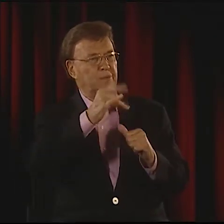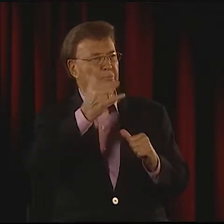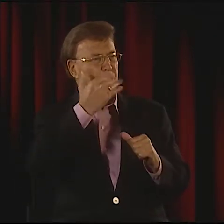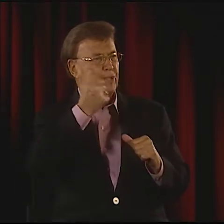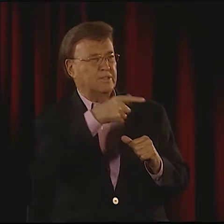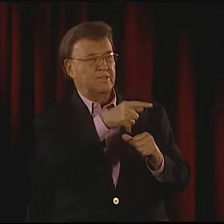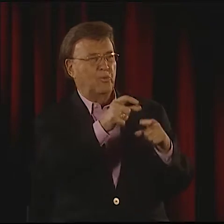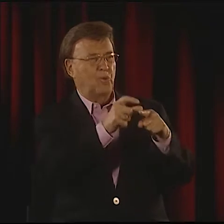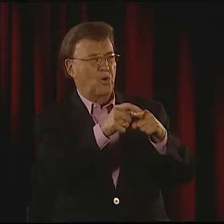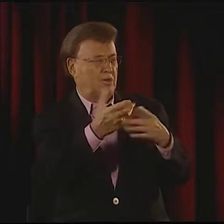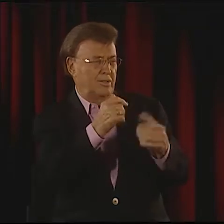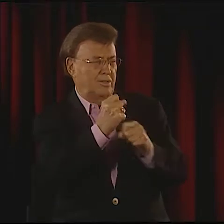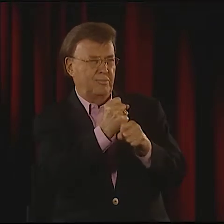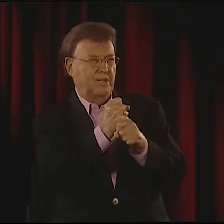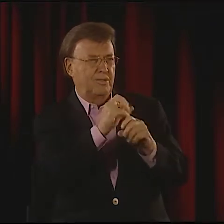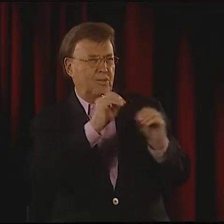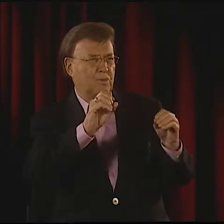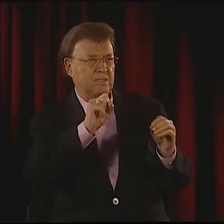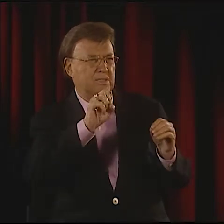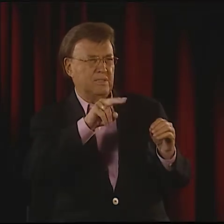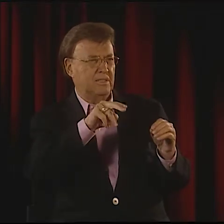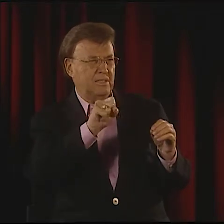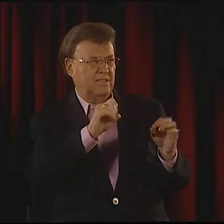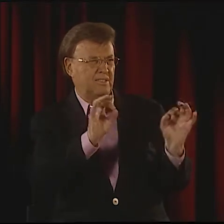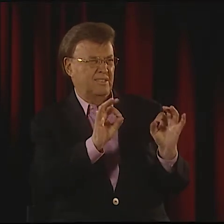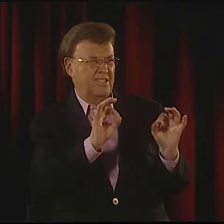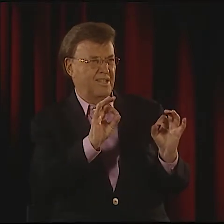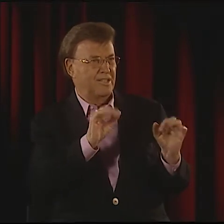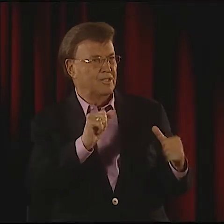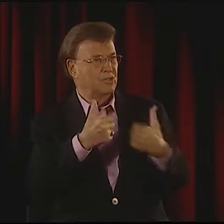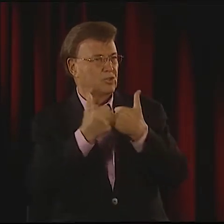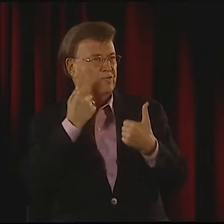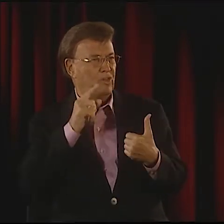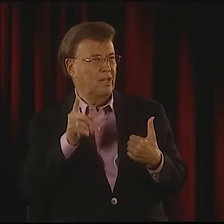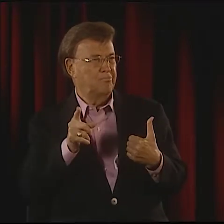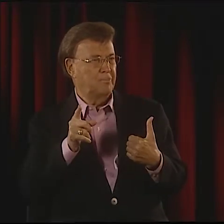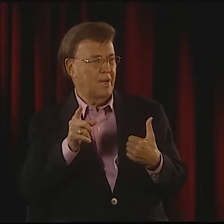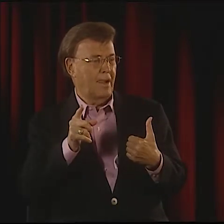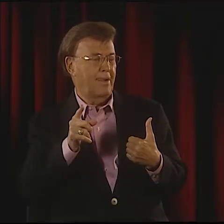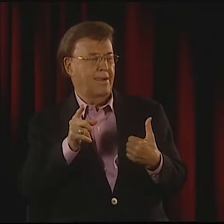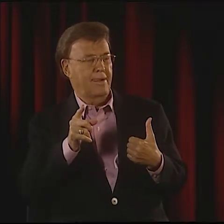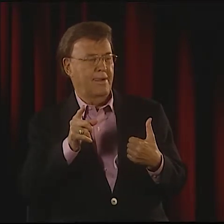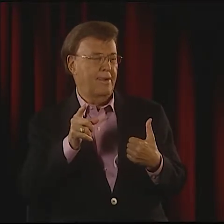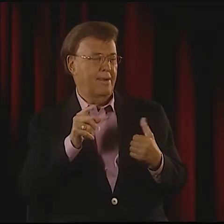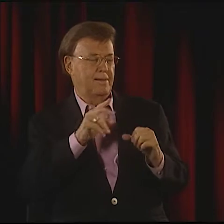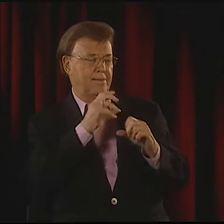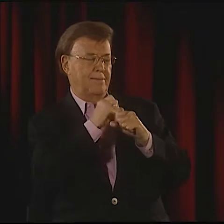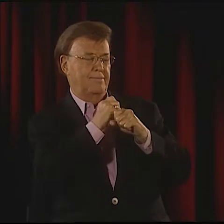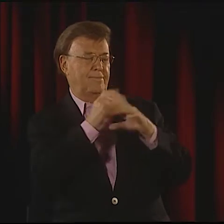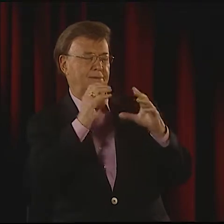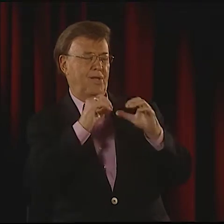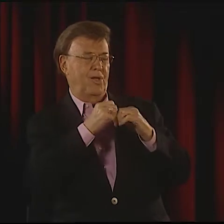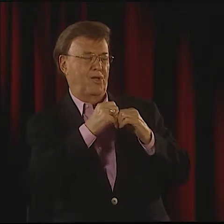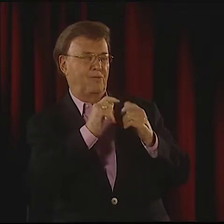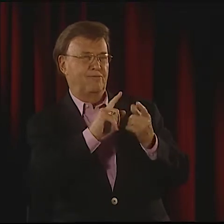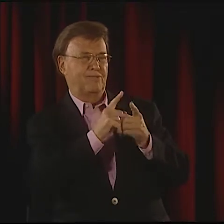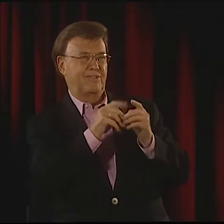NOT MUCH. NOT REALLY. I WAS REALLY ENTRANCED WITH "JABBERWOCKY"